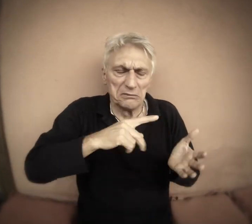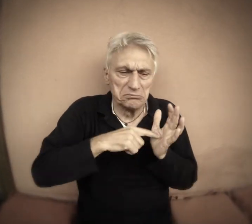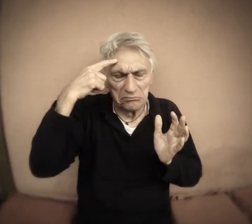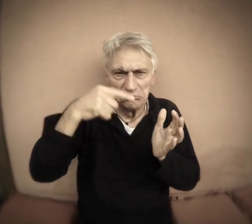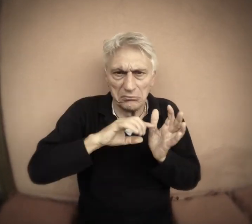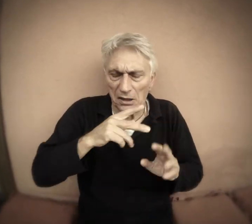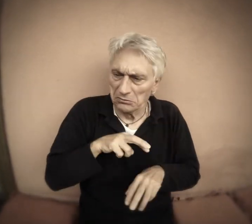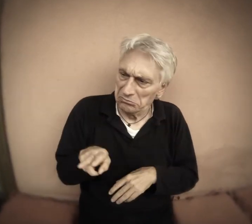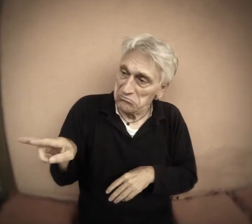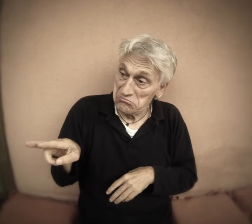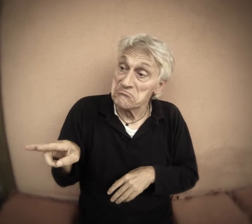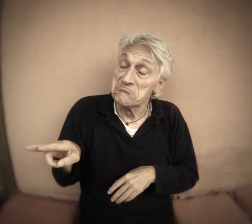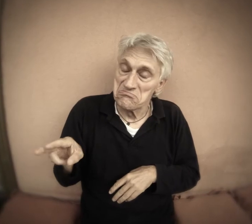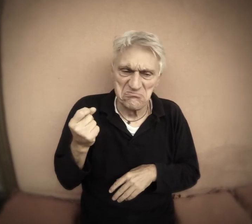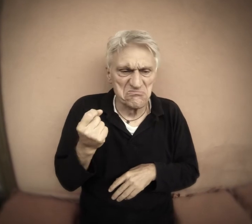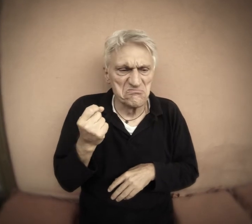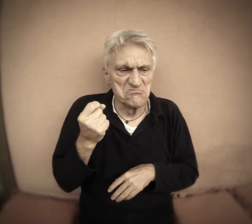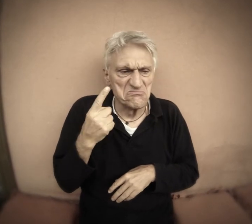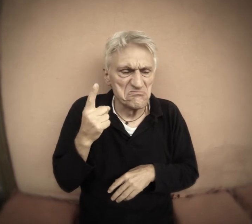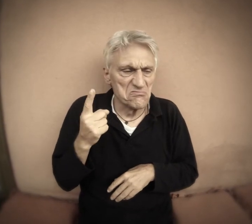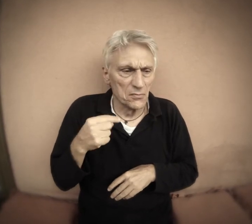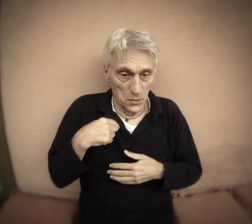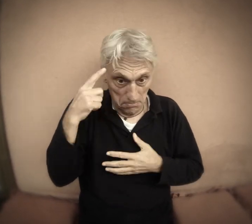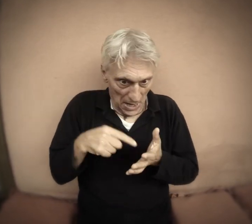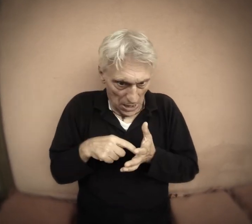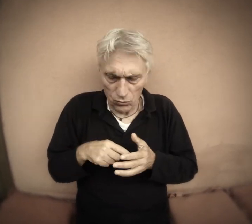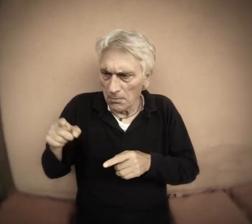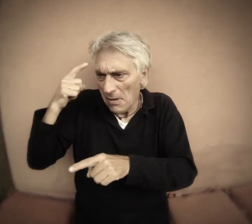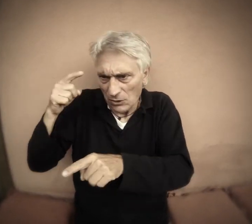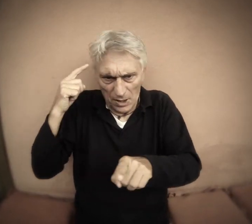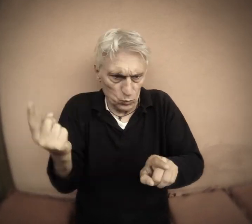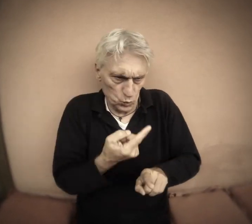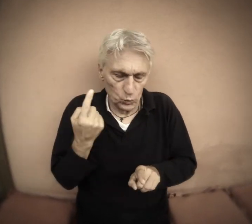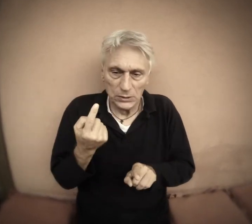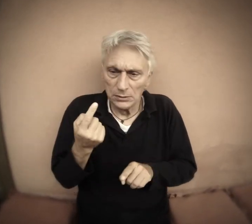others look at him crazy: weird, I'm crazy, we're all mad here ....